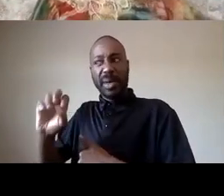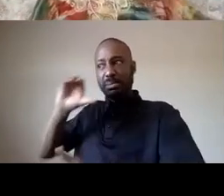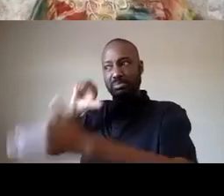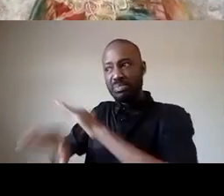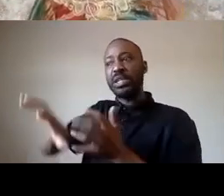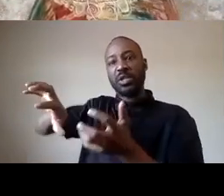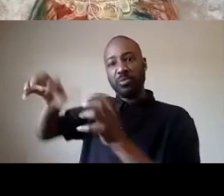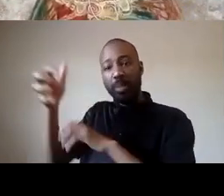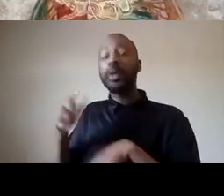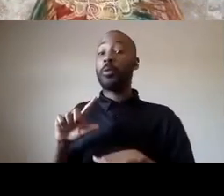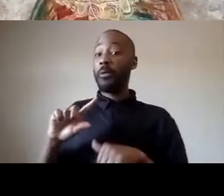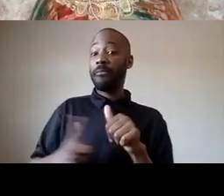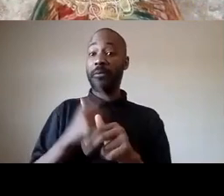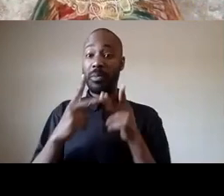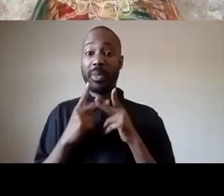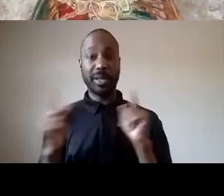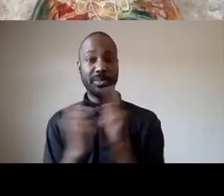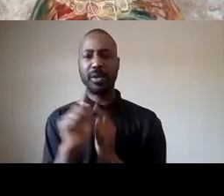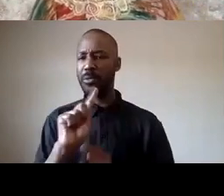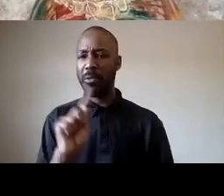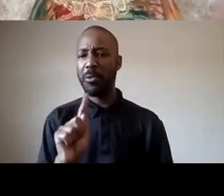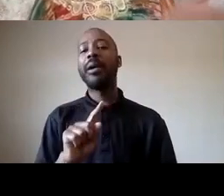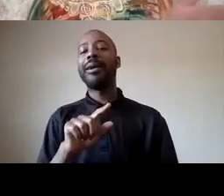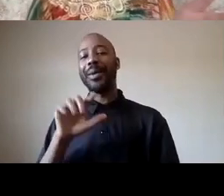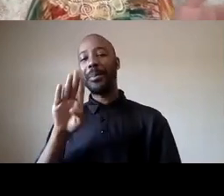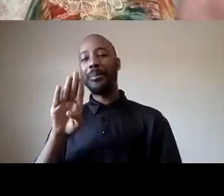we met on the corner of la cienega and wilshire and marched west